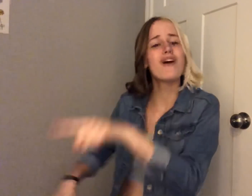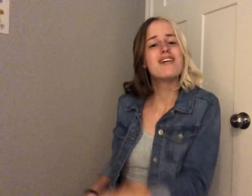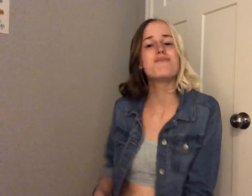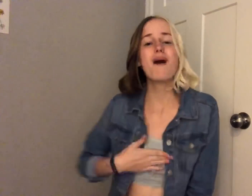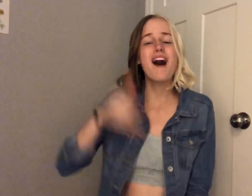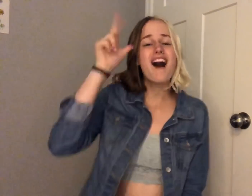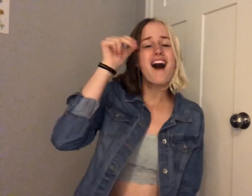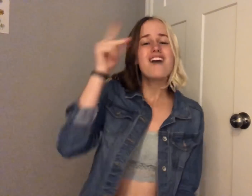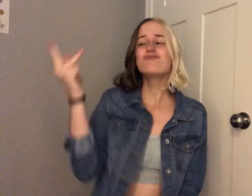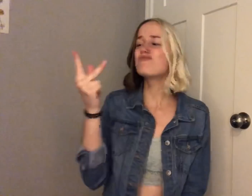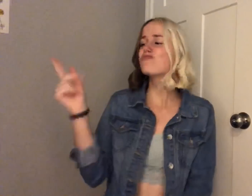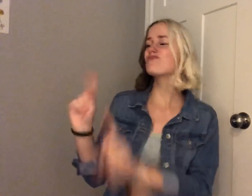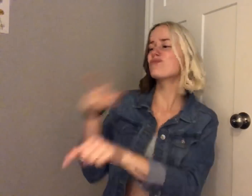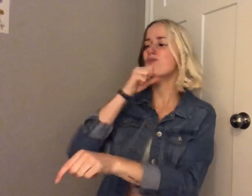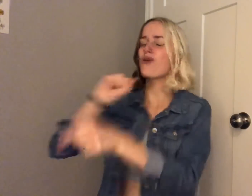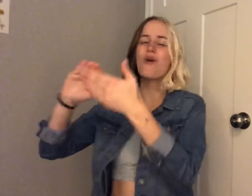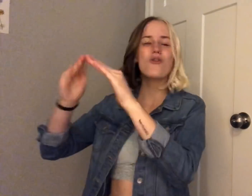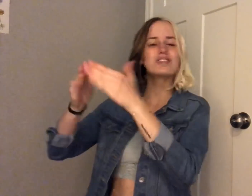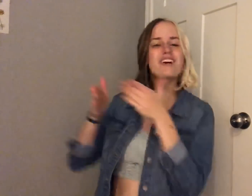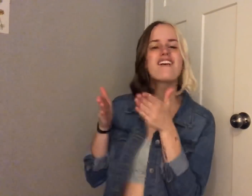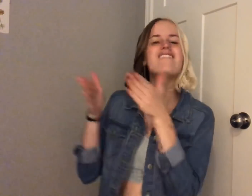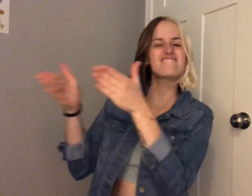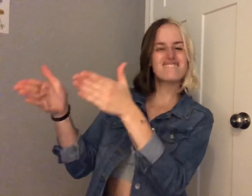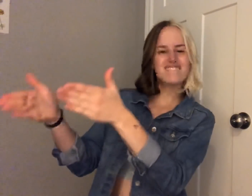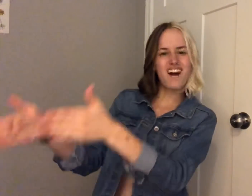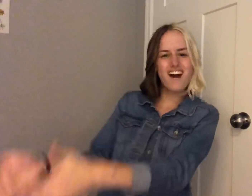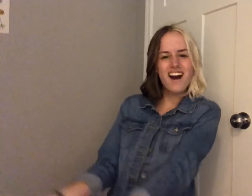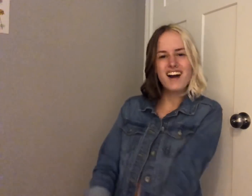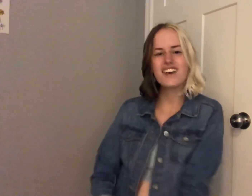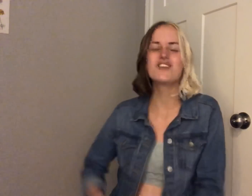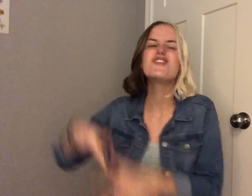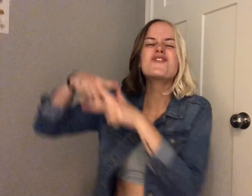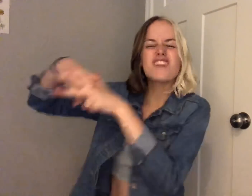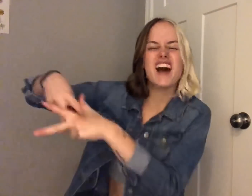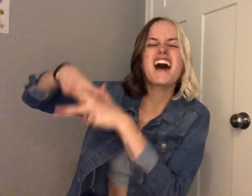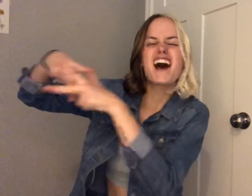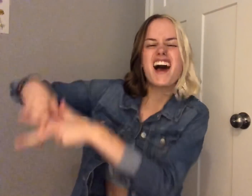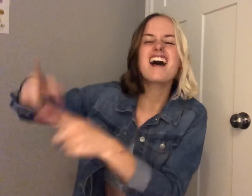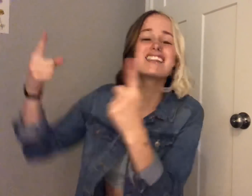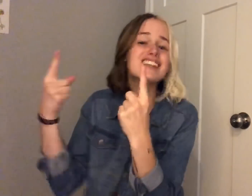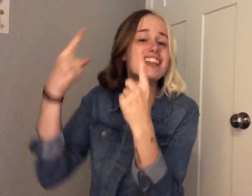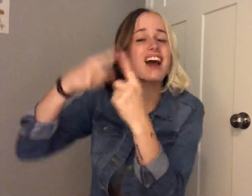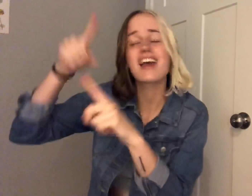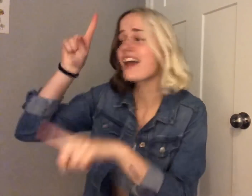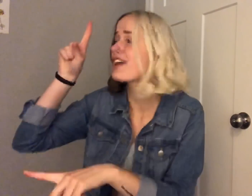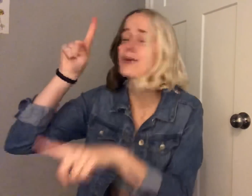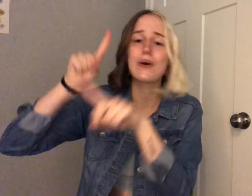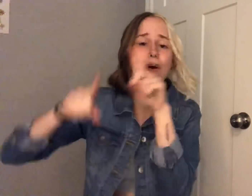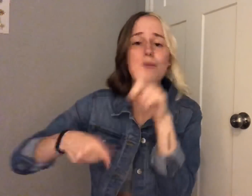Yeahh, I'm gonna take my horse to the old town road, I'm gonna ride til I can't no more